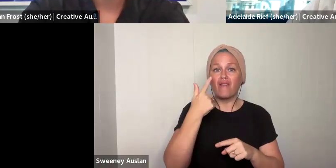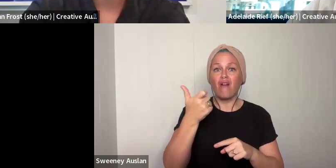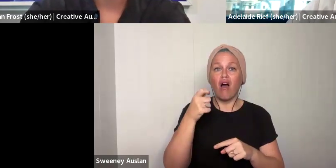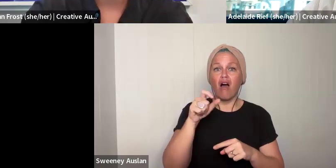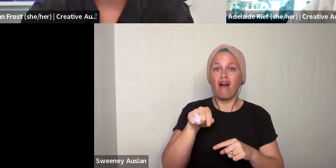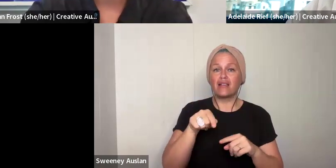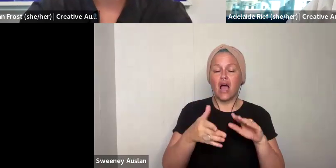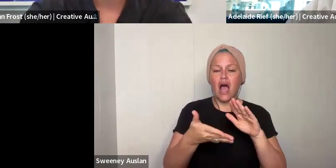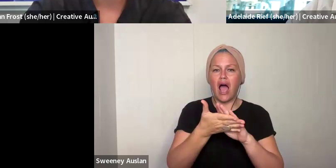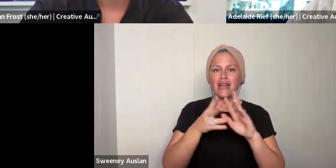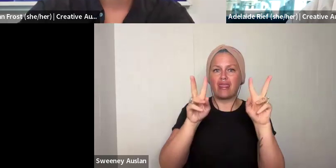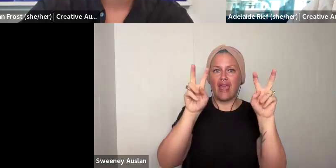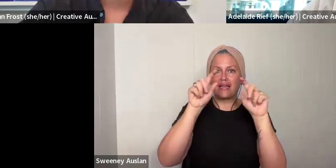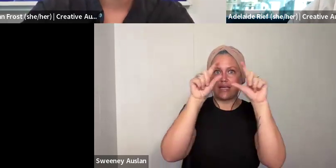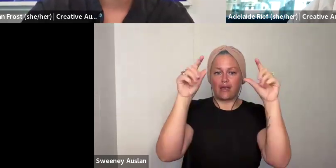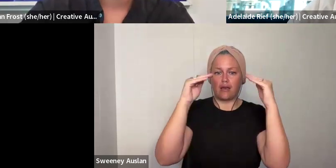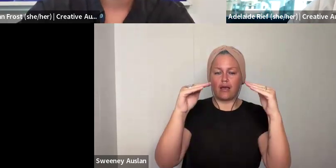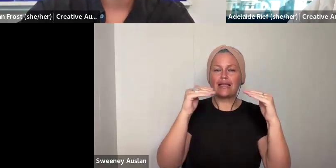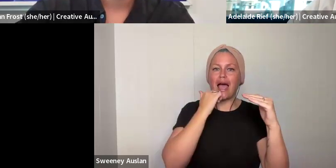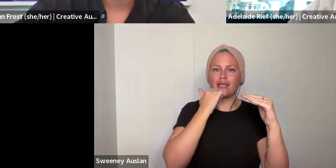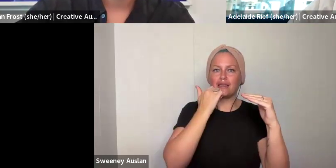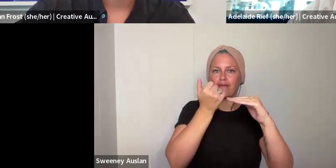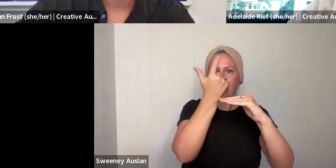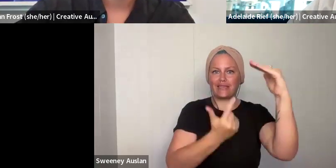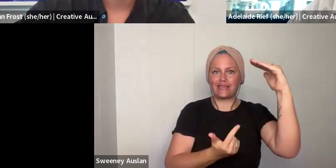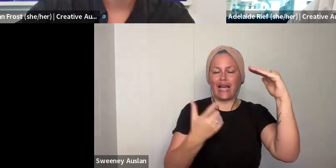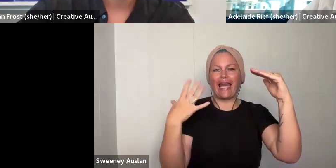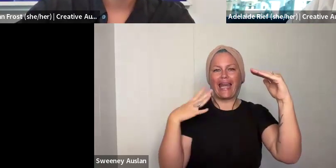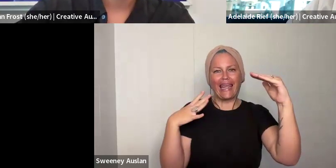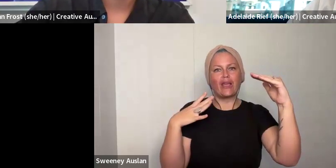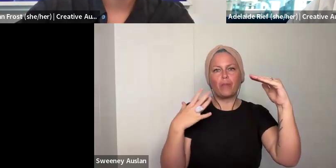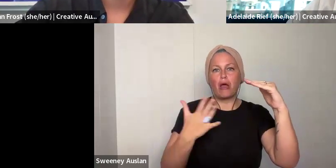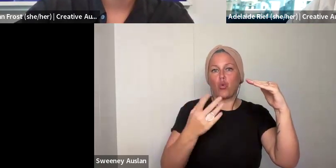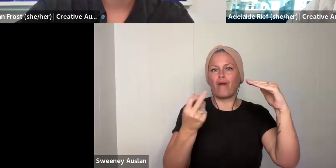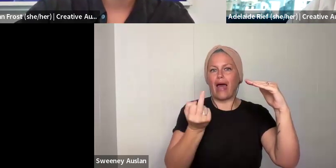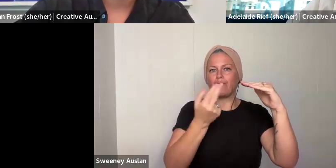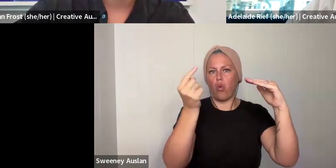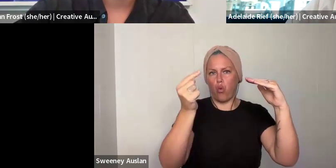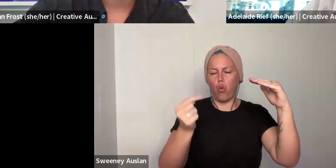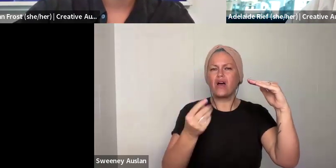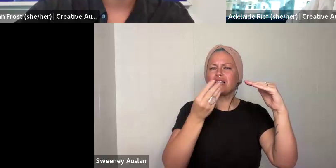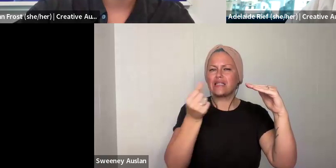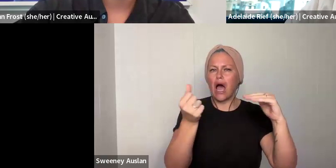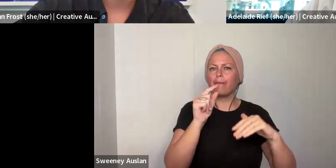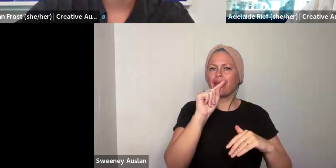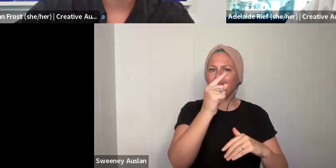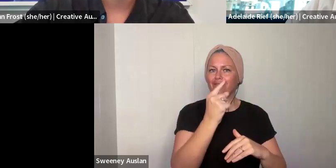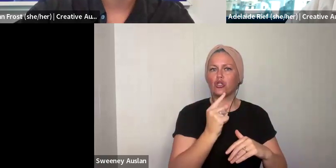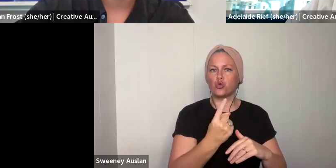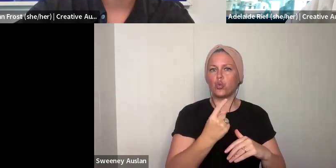under the heading dates , a list of the dates where you need to be